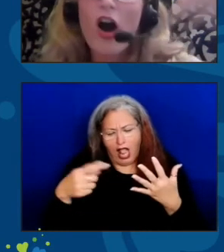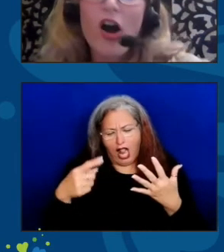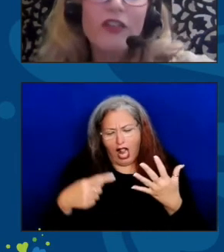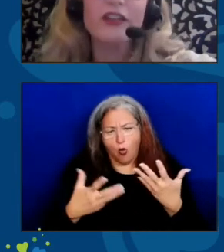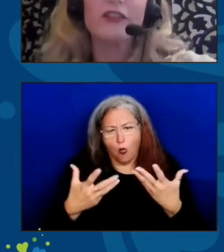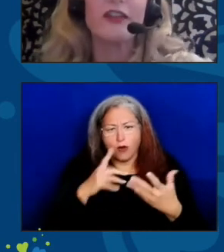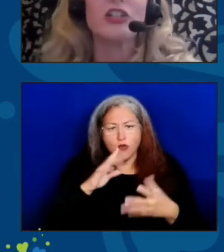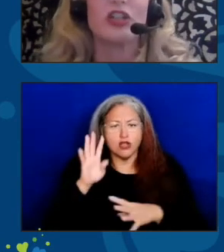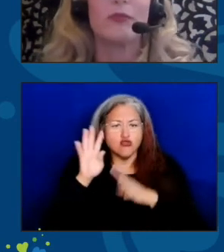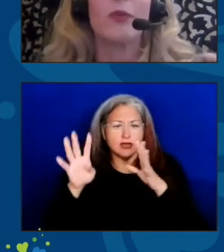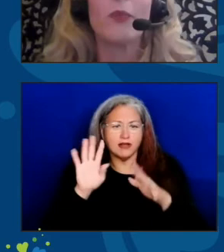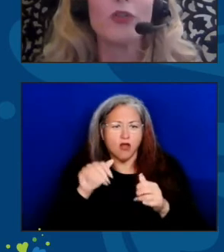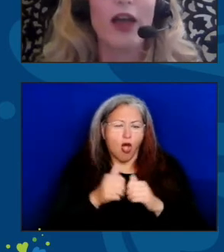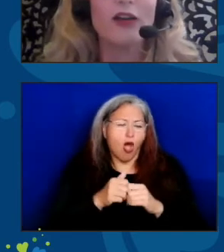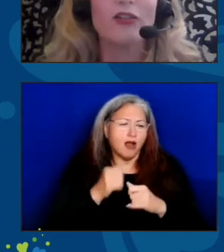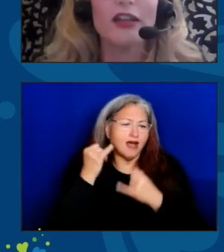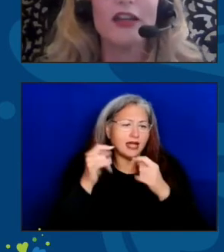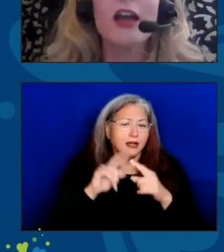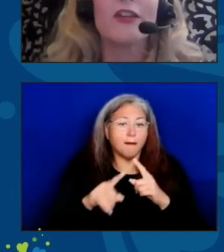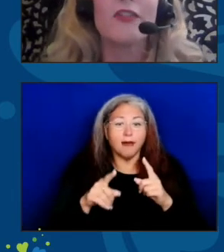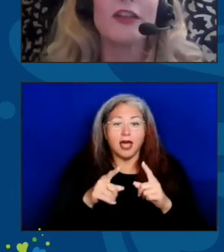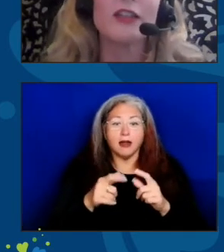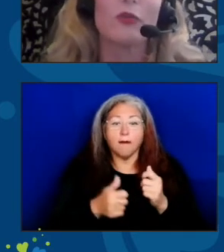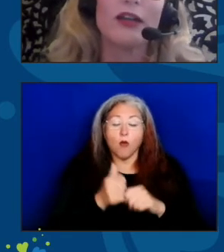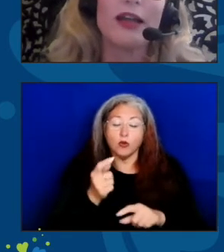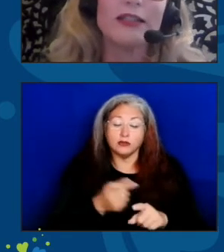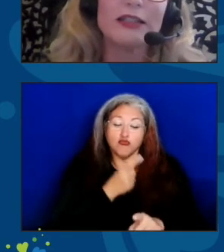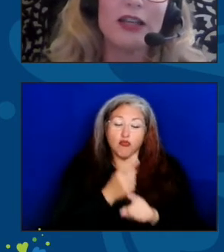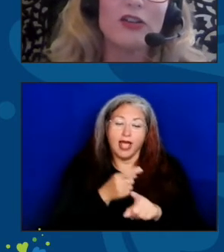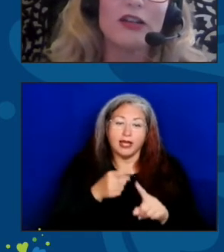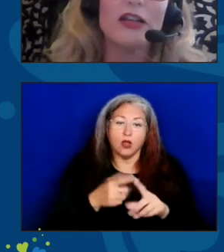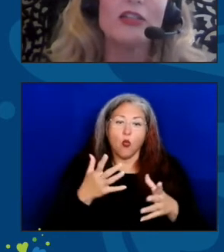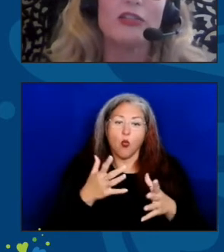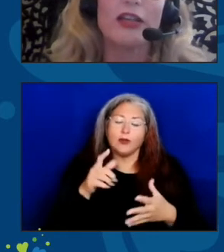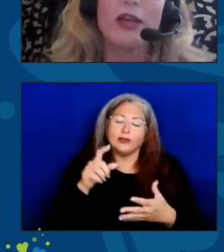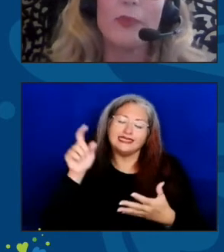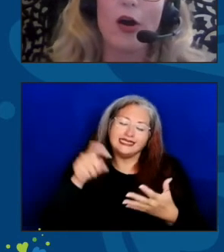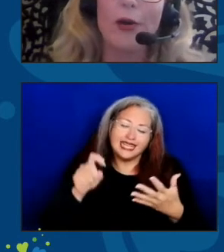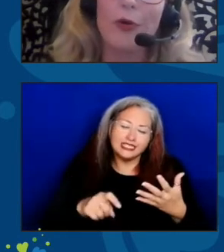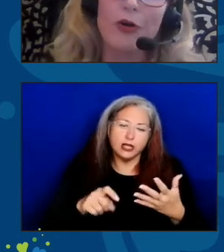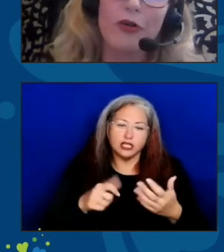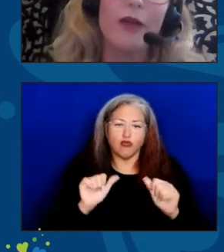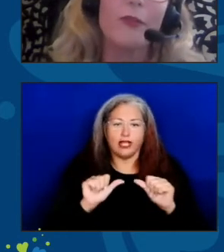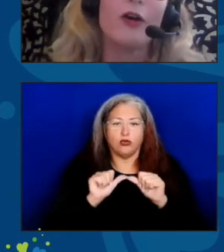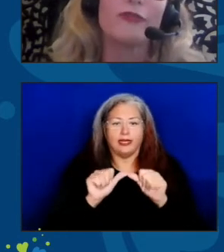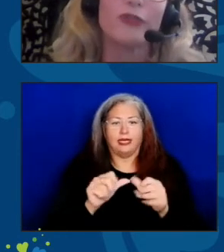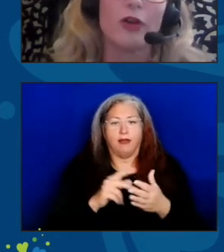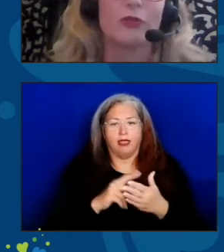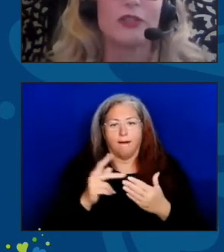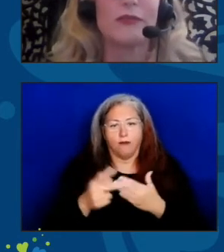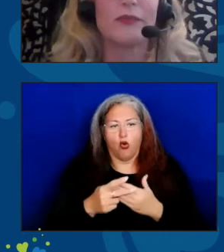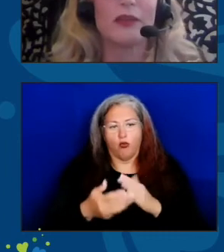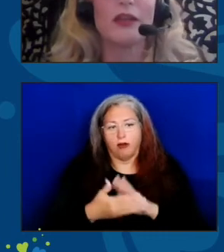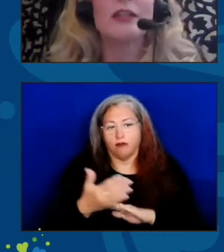all the innovation, but most accurately, the things that were necessary, to keep our program afloat.